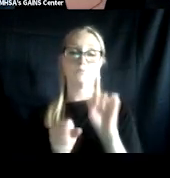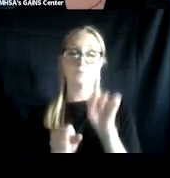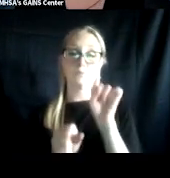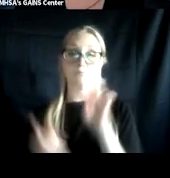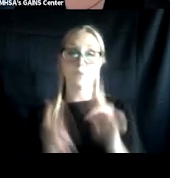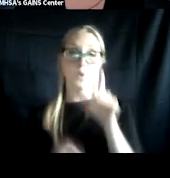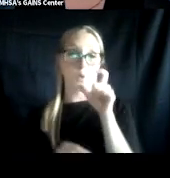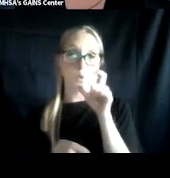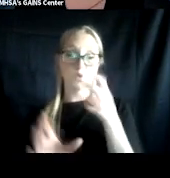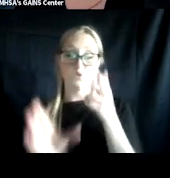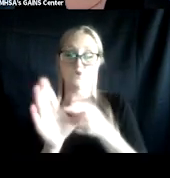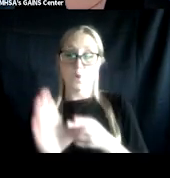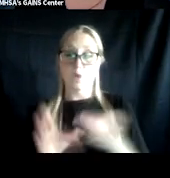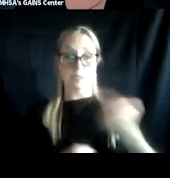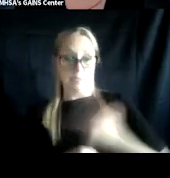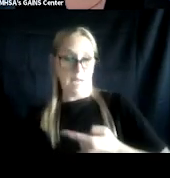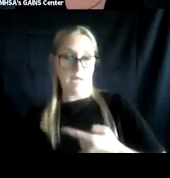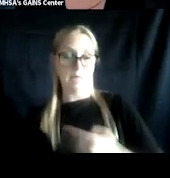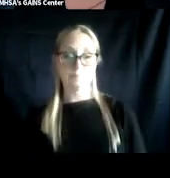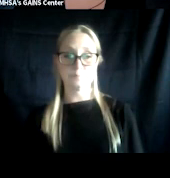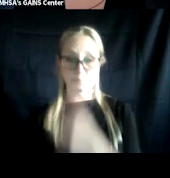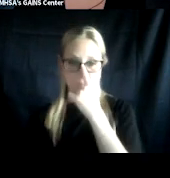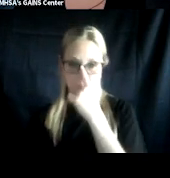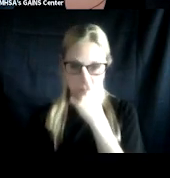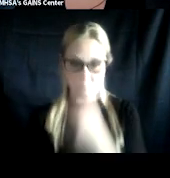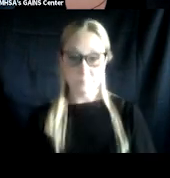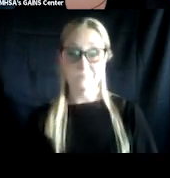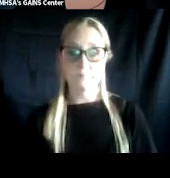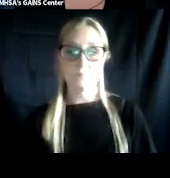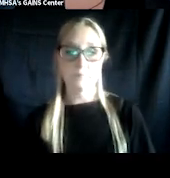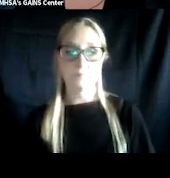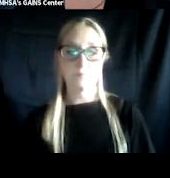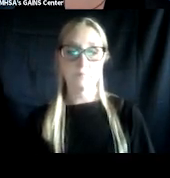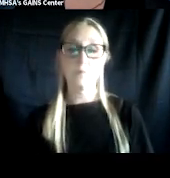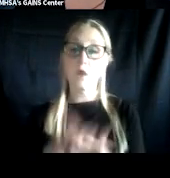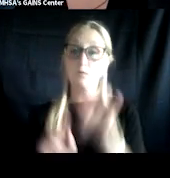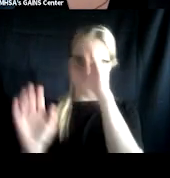is joining us for today's presentations. And in addition to all of you saying hello in the chat,